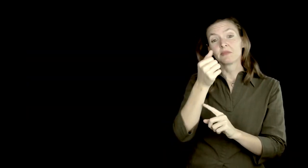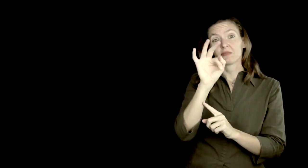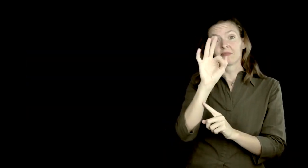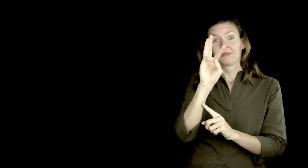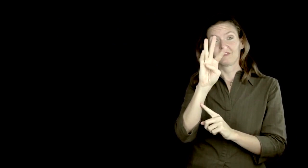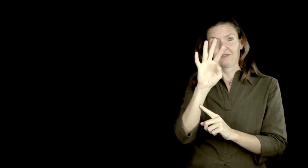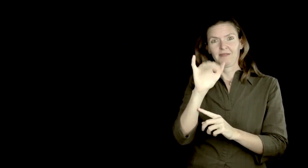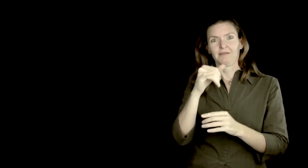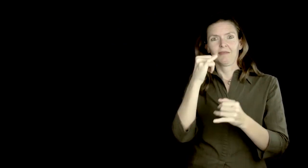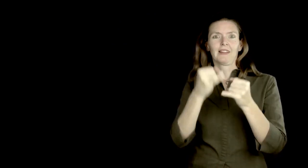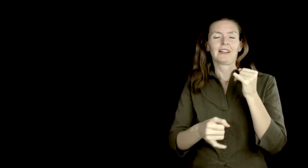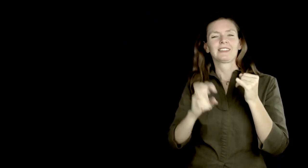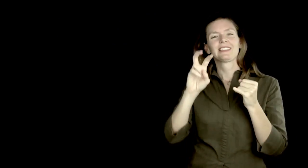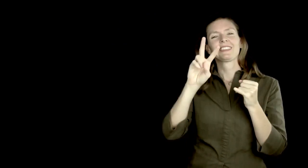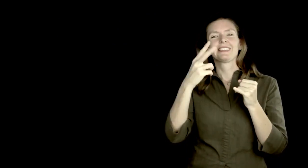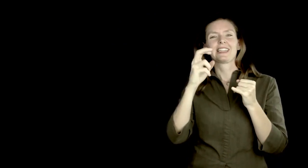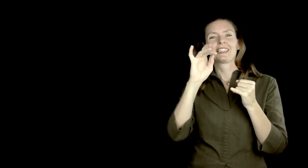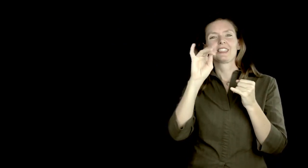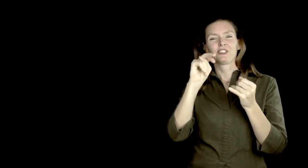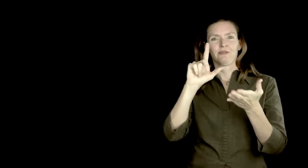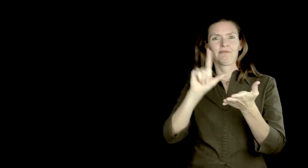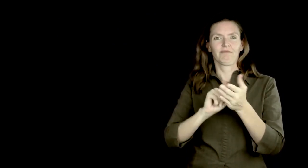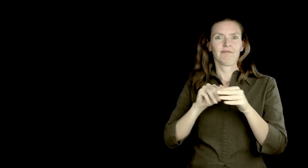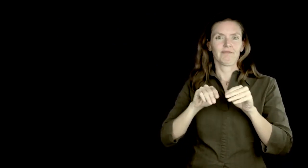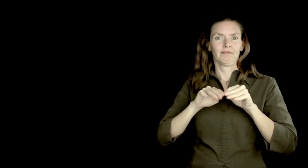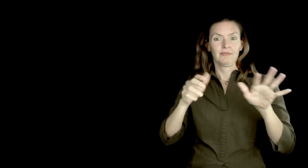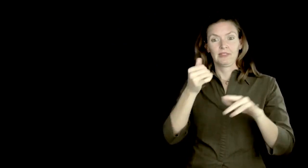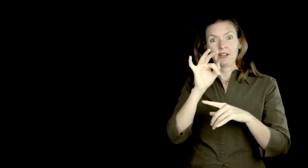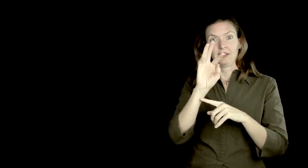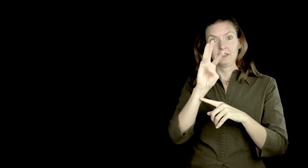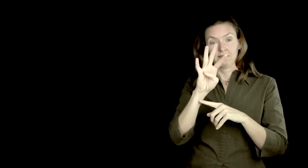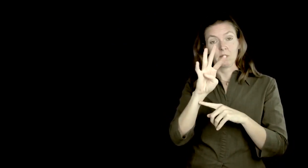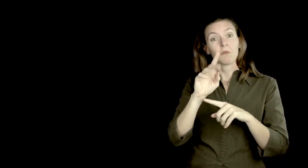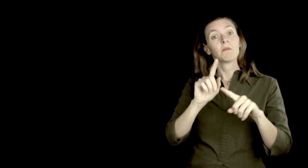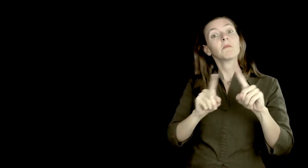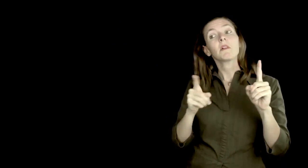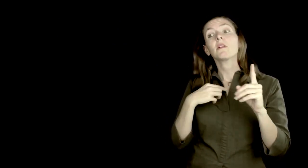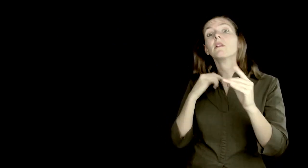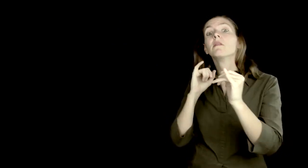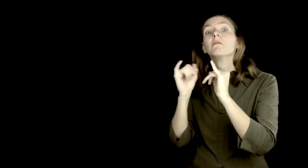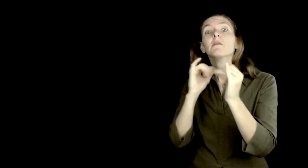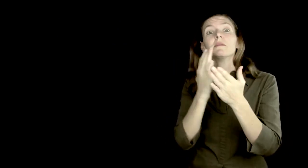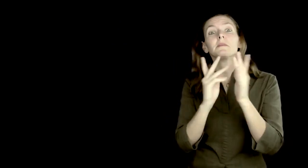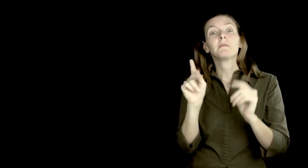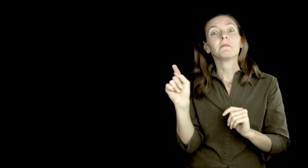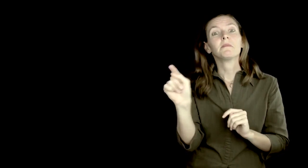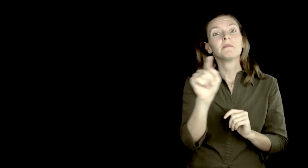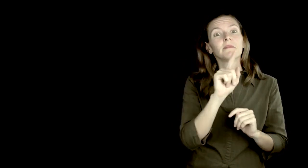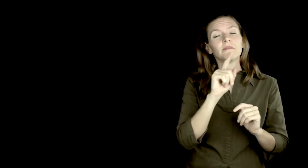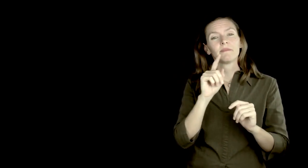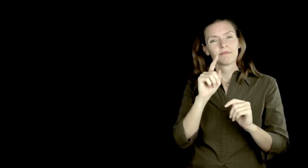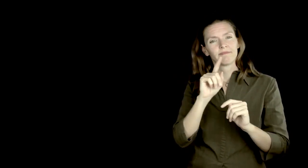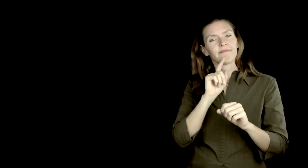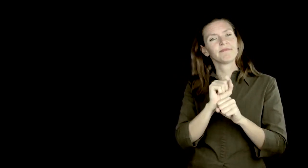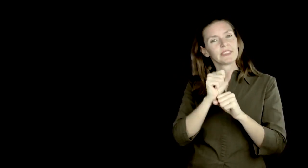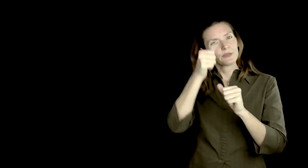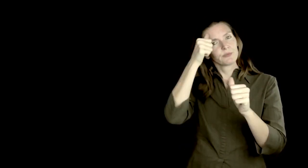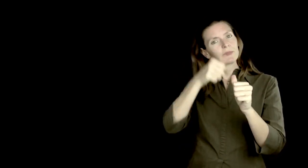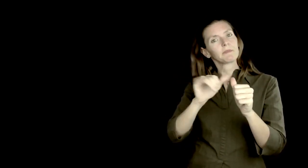The last publication was in 1964, second edition-- however, in our interviews with people, they remembered this book